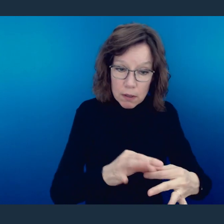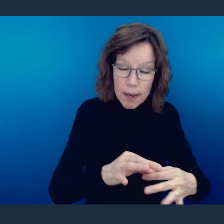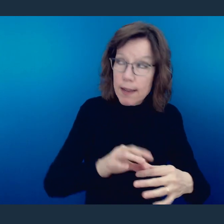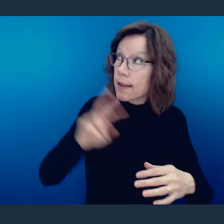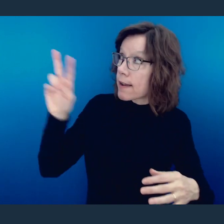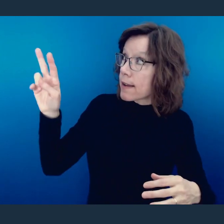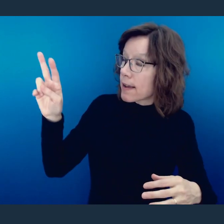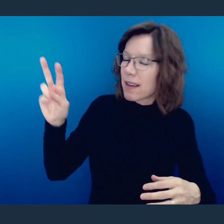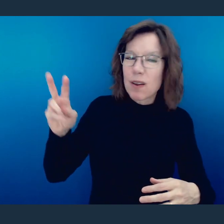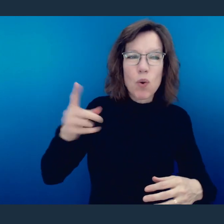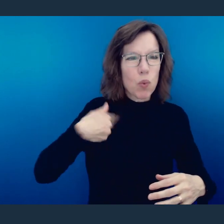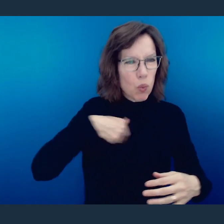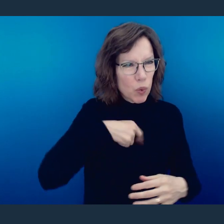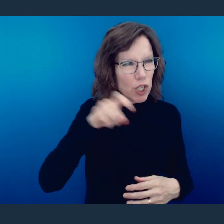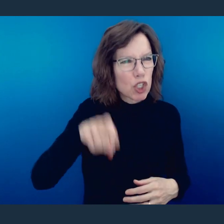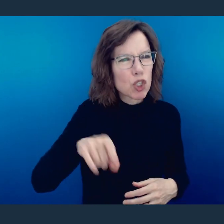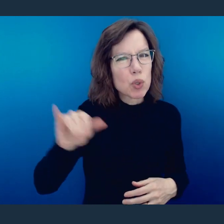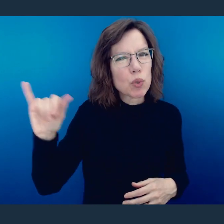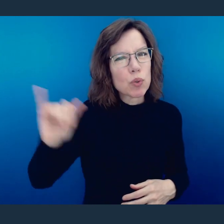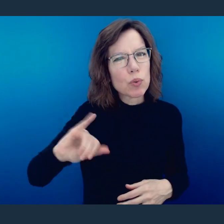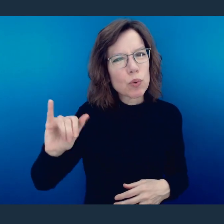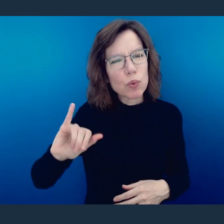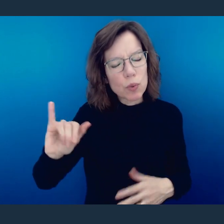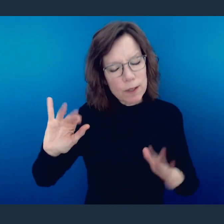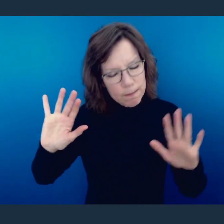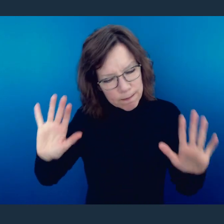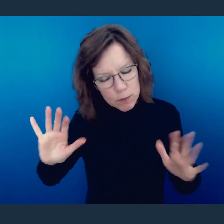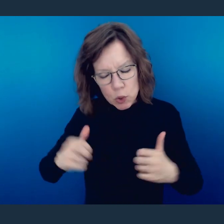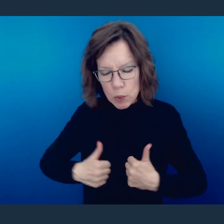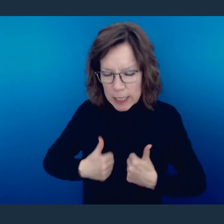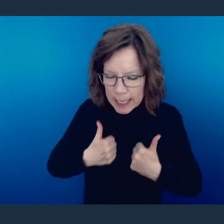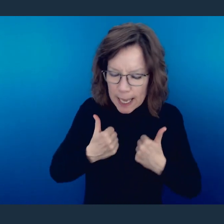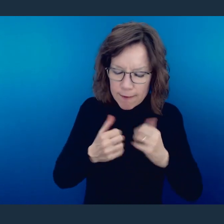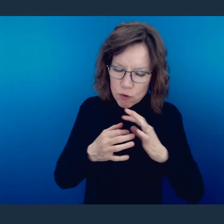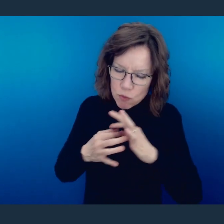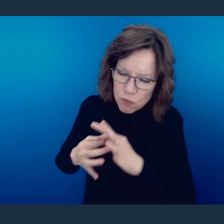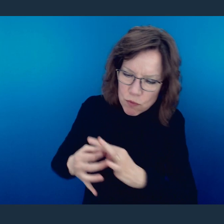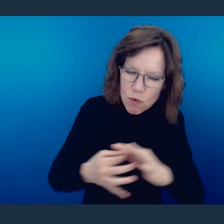way we're called to function a certain way and live and grow and be transformed and function